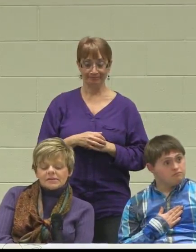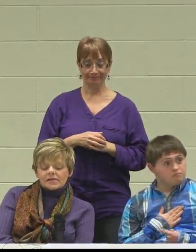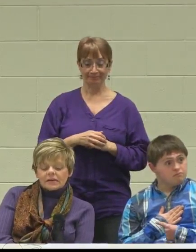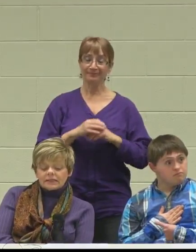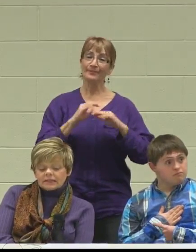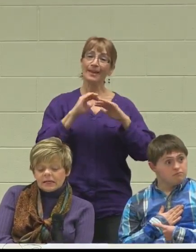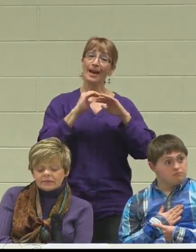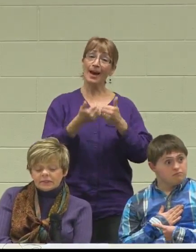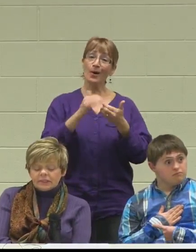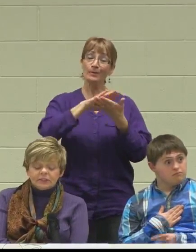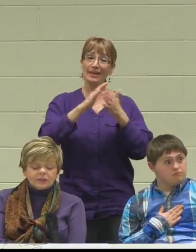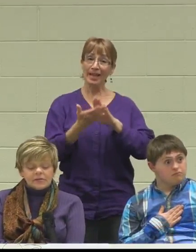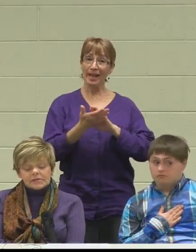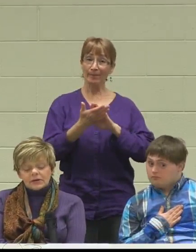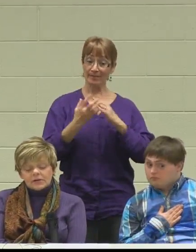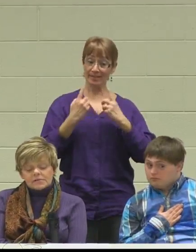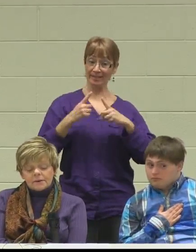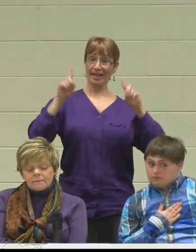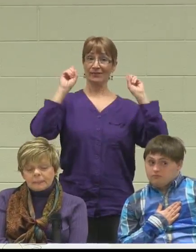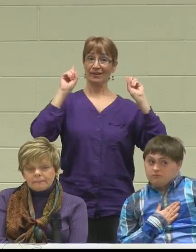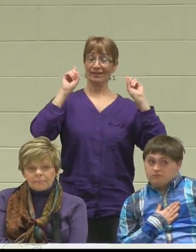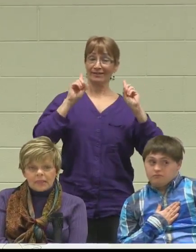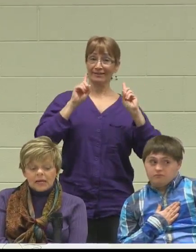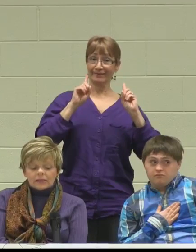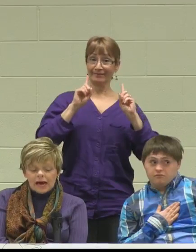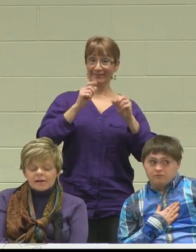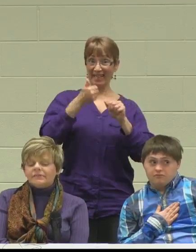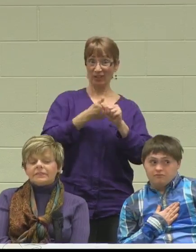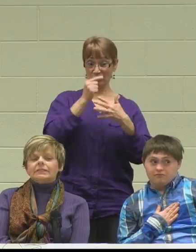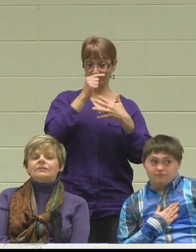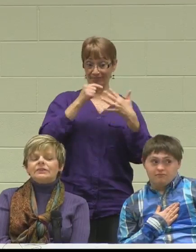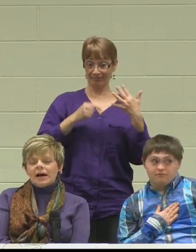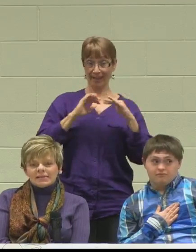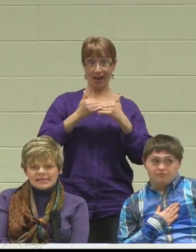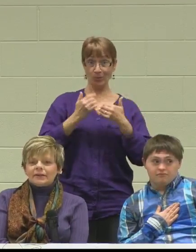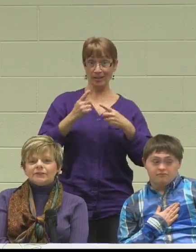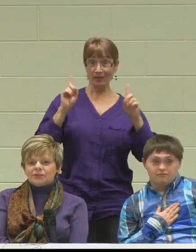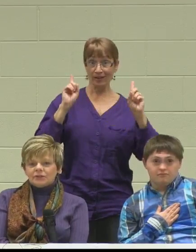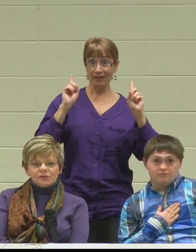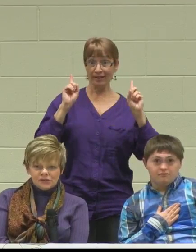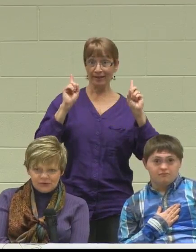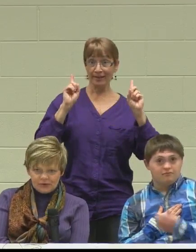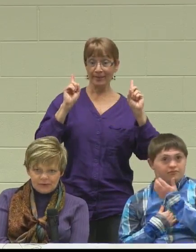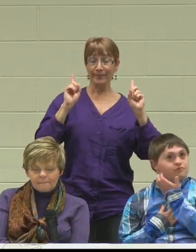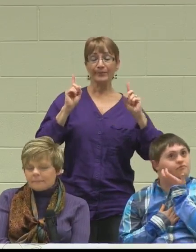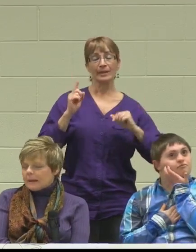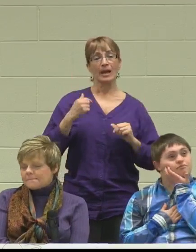successful in each of these areas: a lot of it, is not selling your children short,